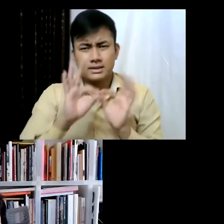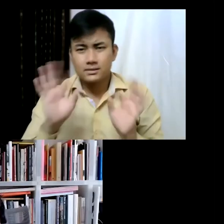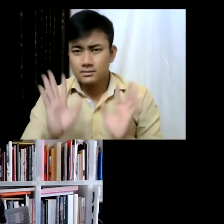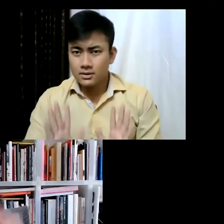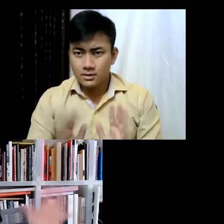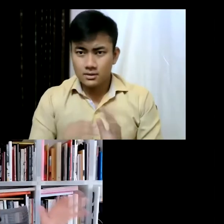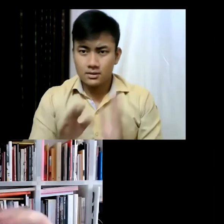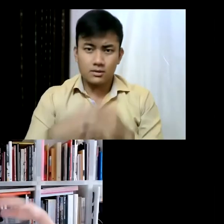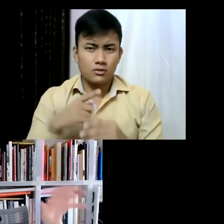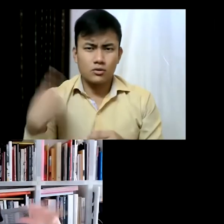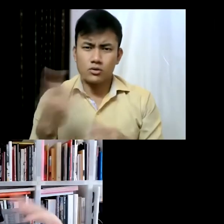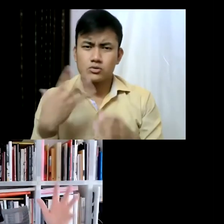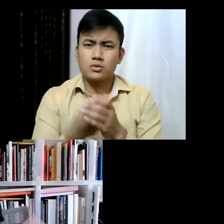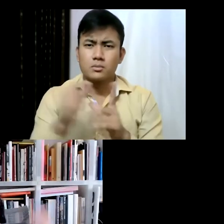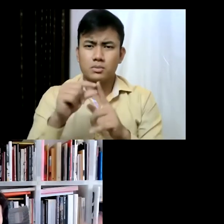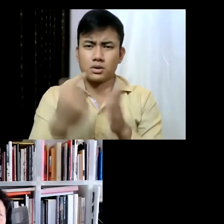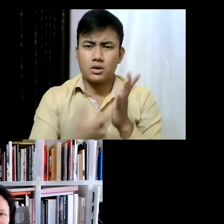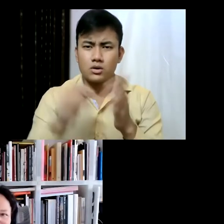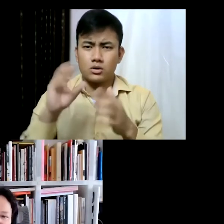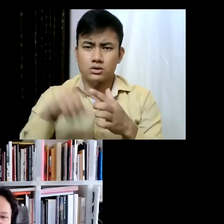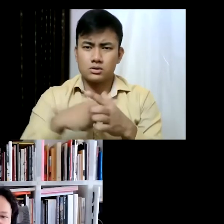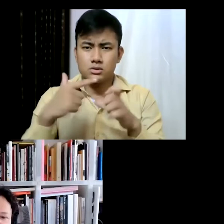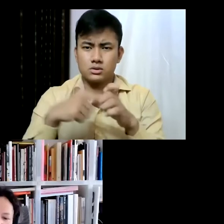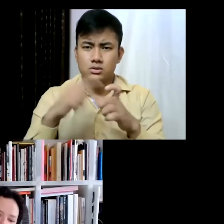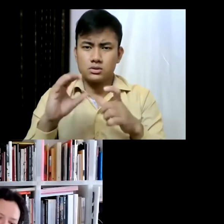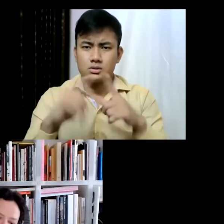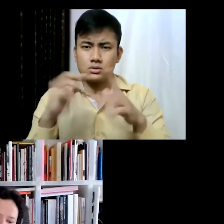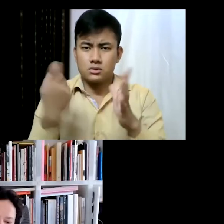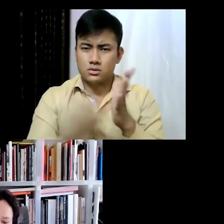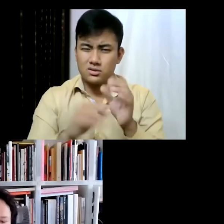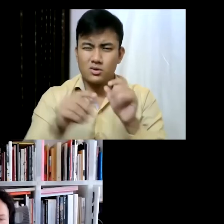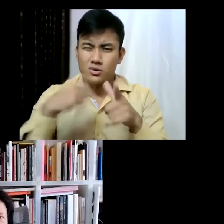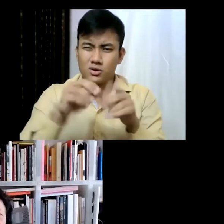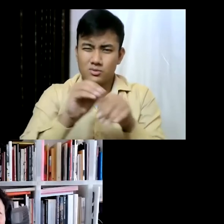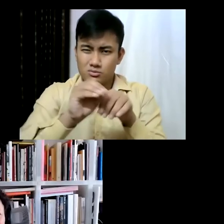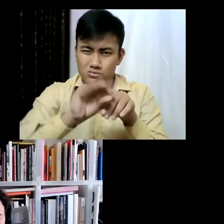and it's in one of the covered passages because of course well now with LED screen you could actually